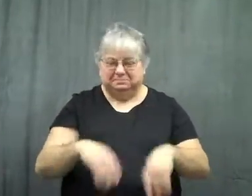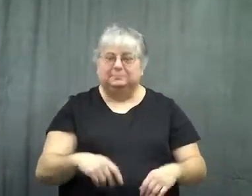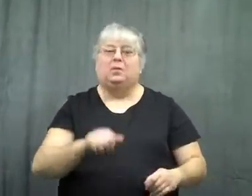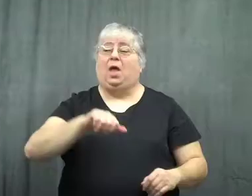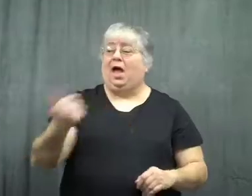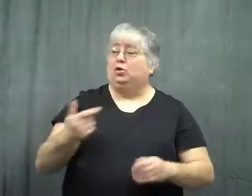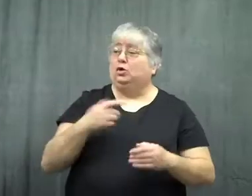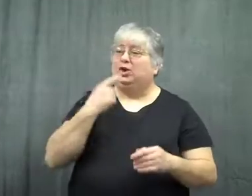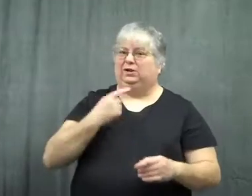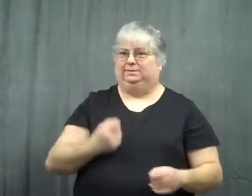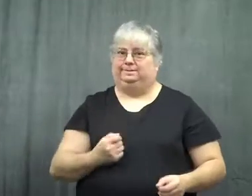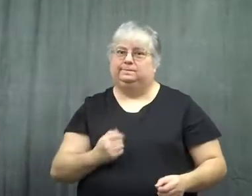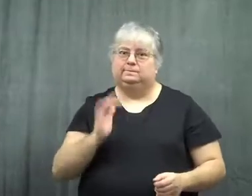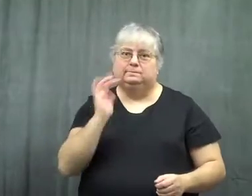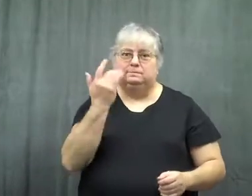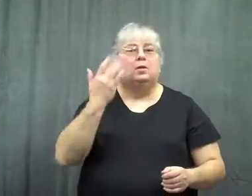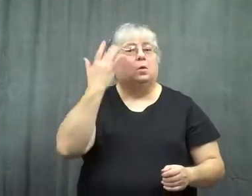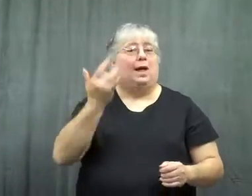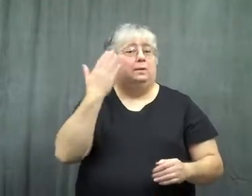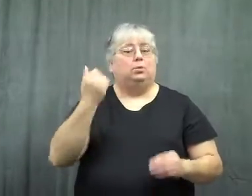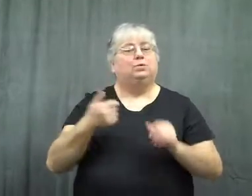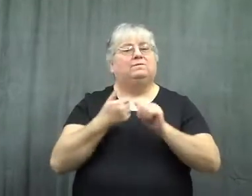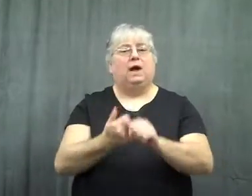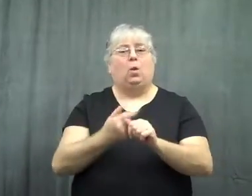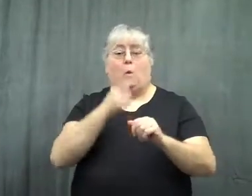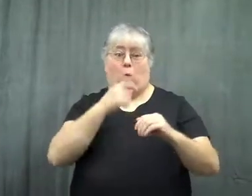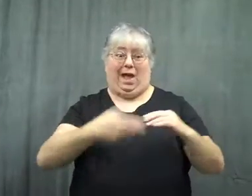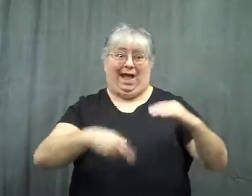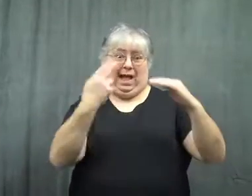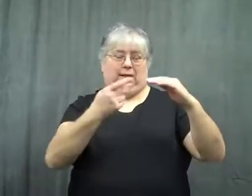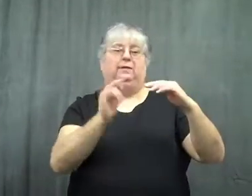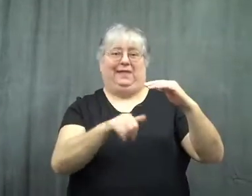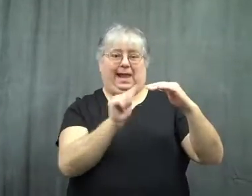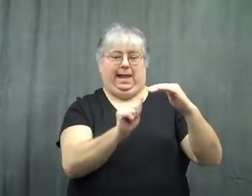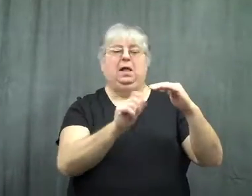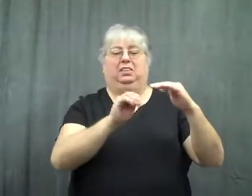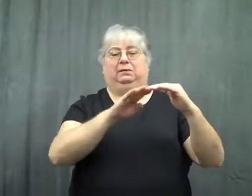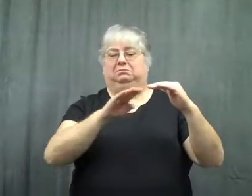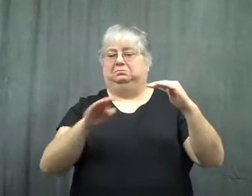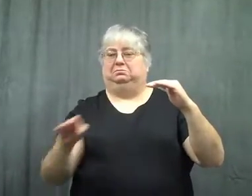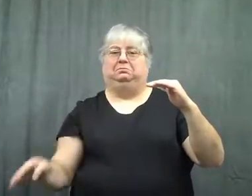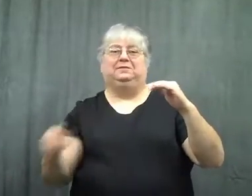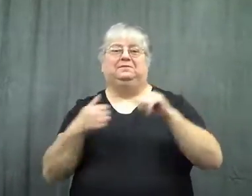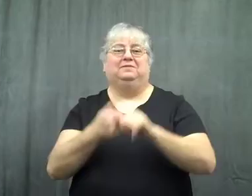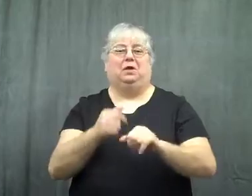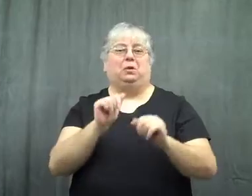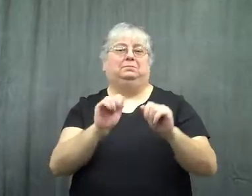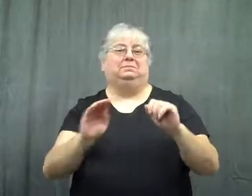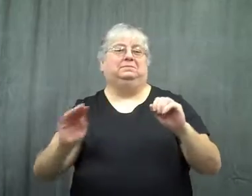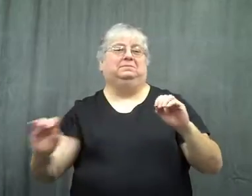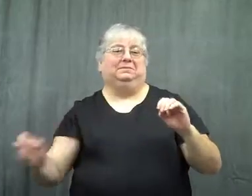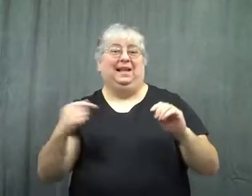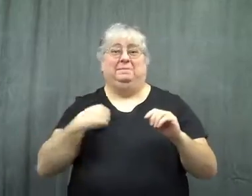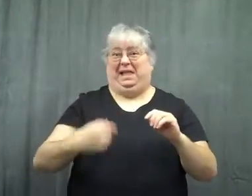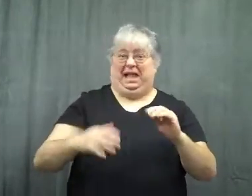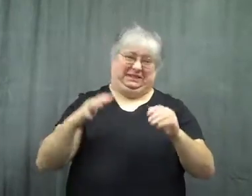The other students didn't like that because if the highest score was an A, then everyone else was graded accordingly.